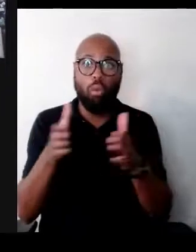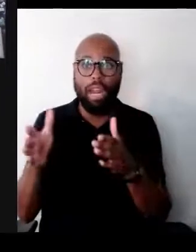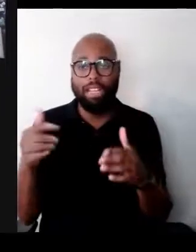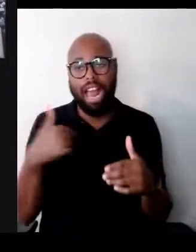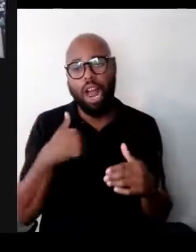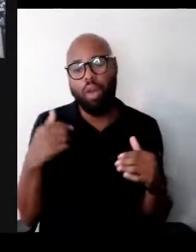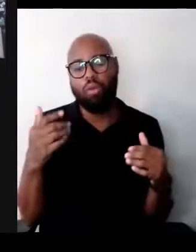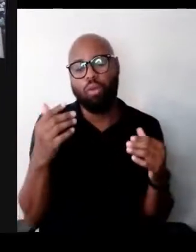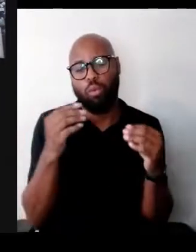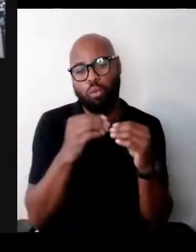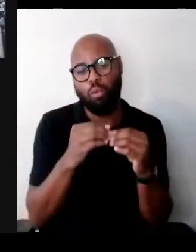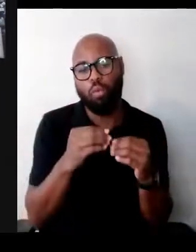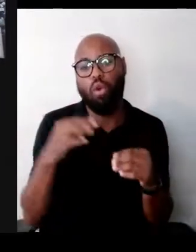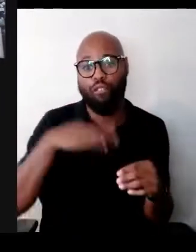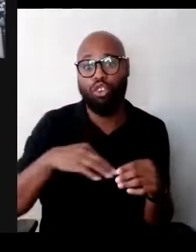Thank you so much. Sonja.